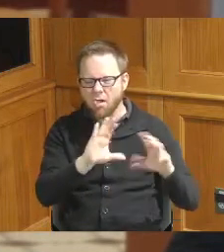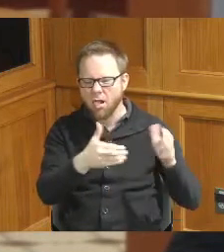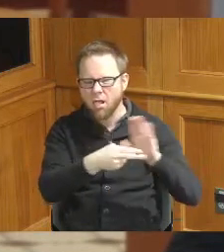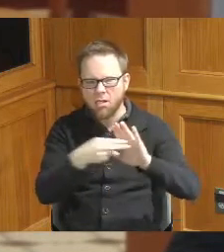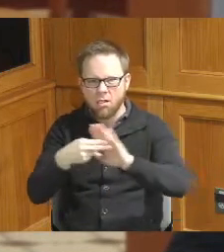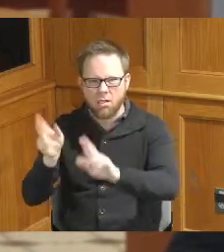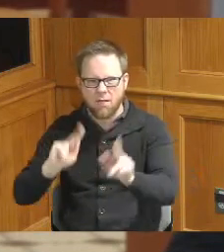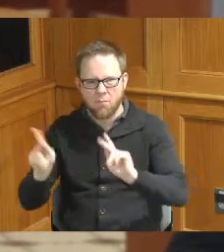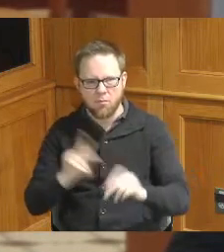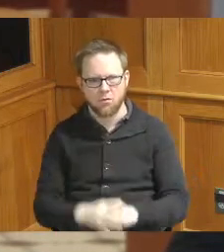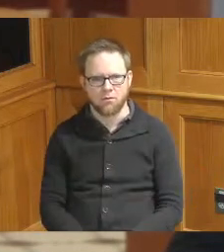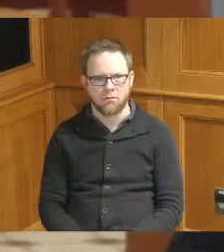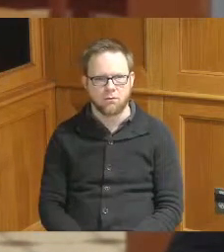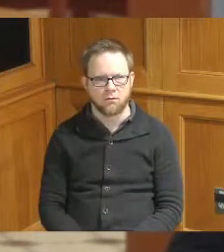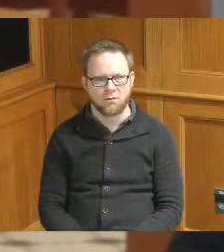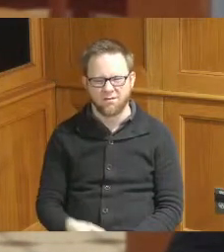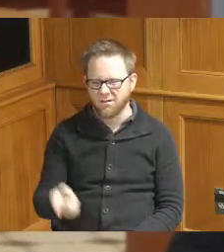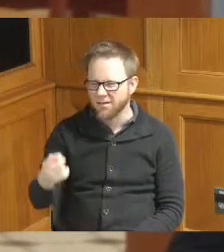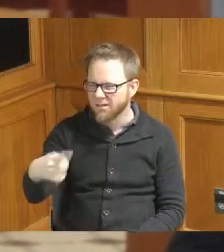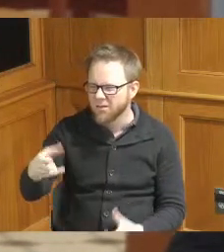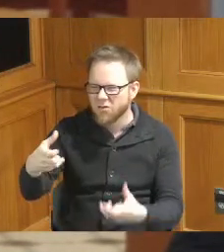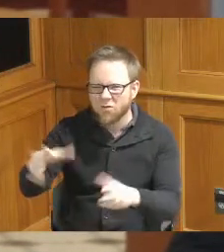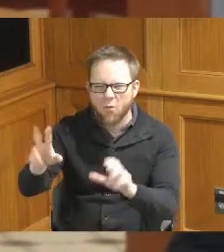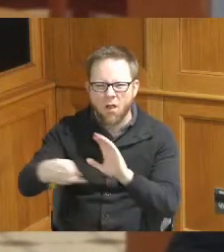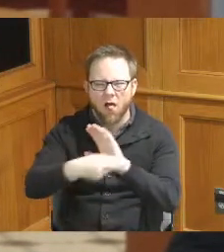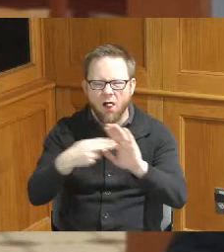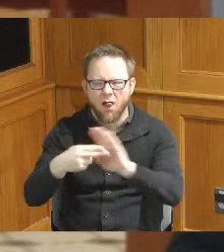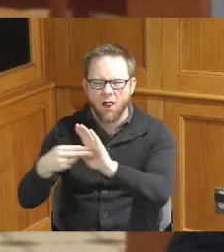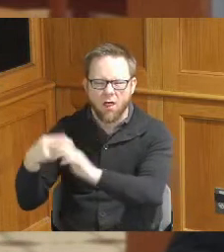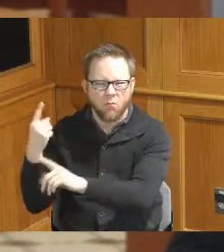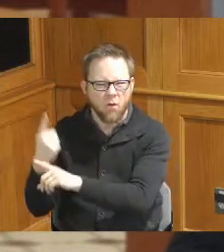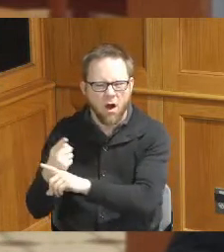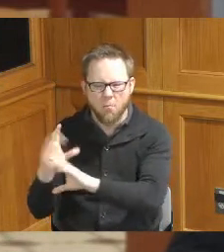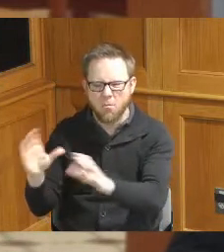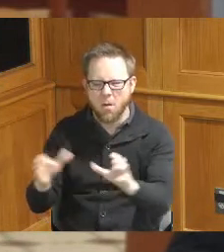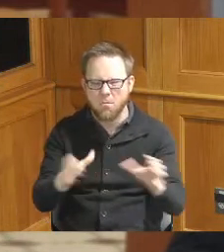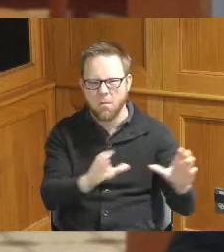nobody none of you want to be put in a classification of any any classification you